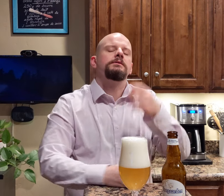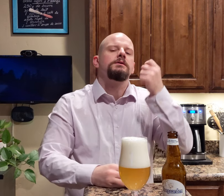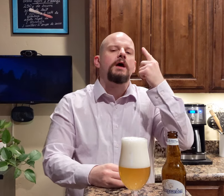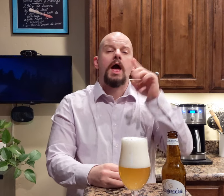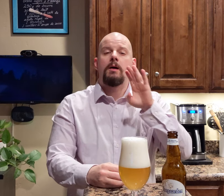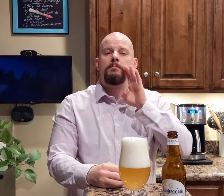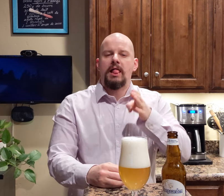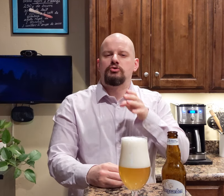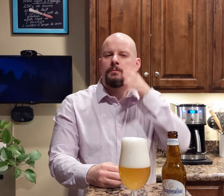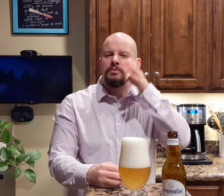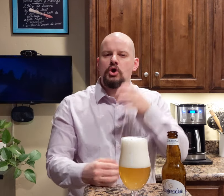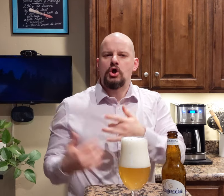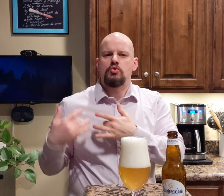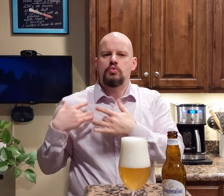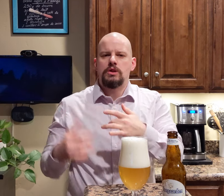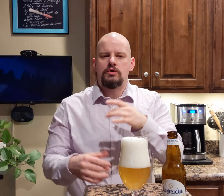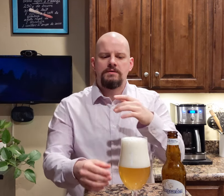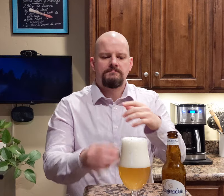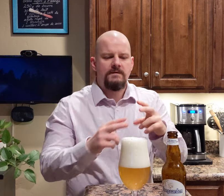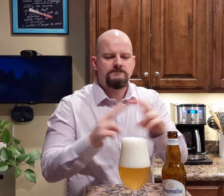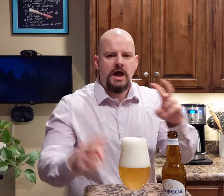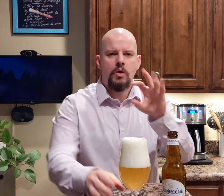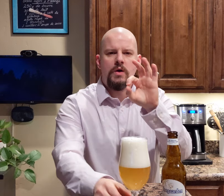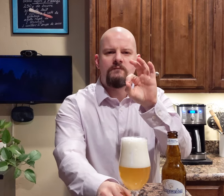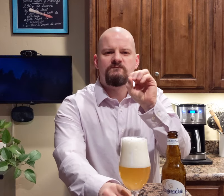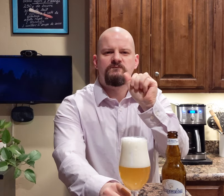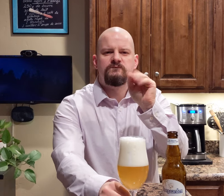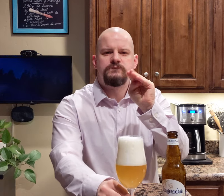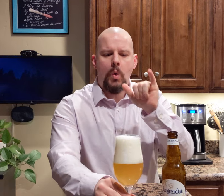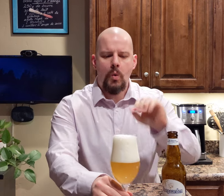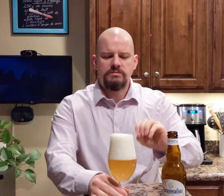Belgian beers are typically very foamy.